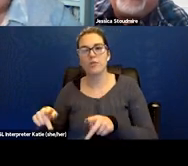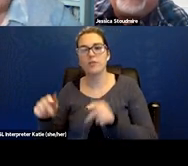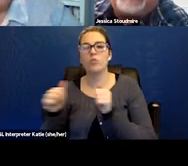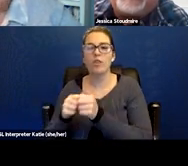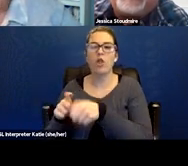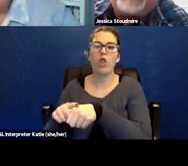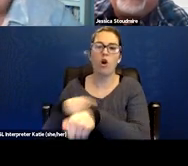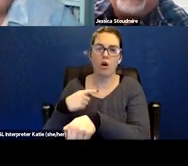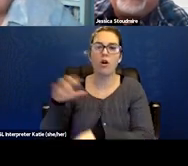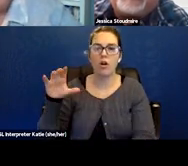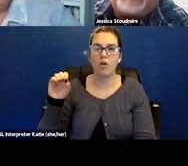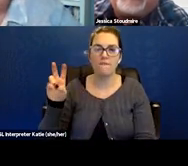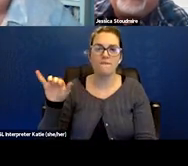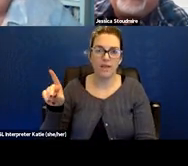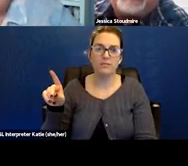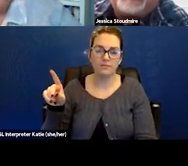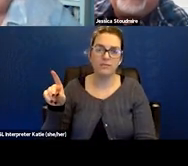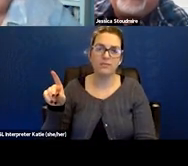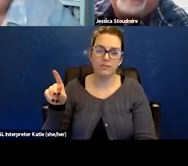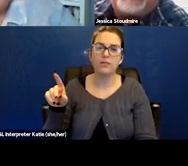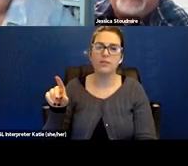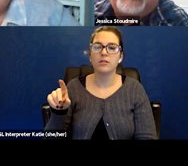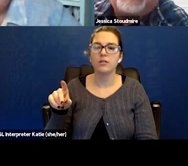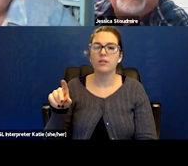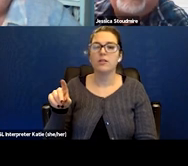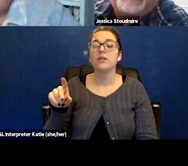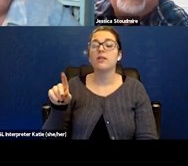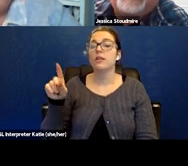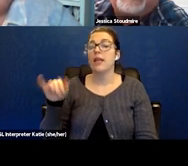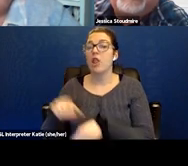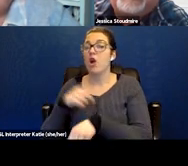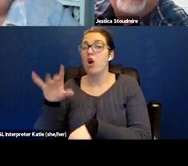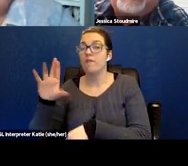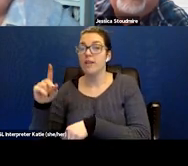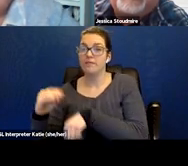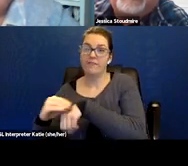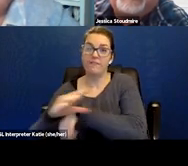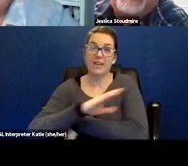actually, it's exacerbating existing medical conditions. Can you talk about that a little bit Jessica?